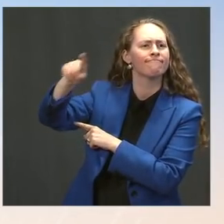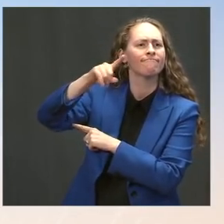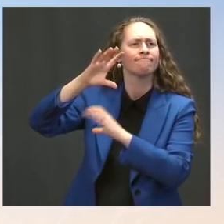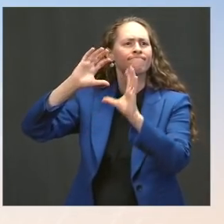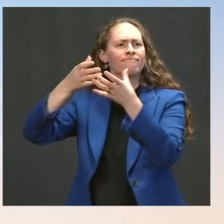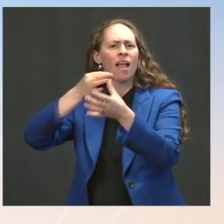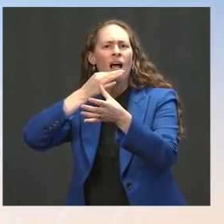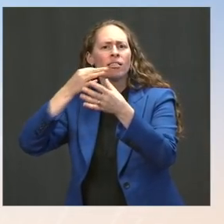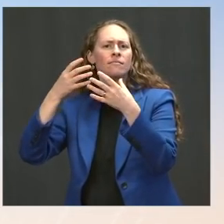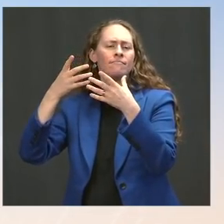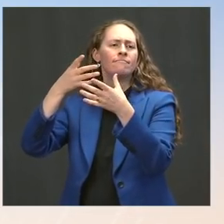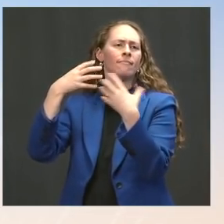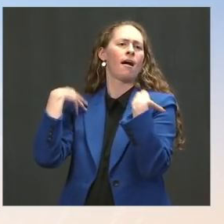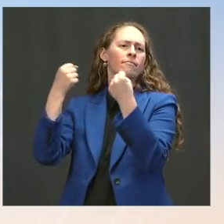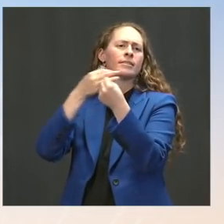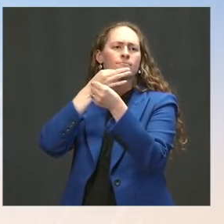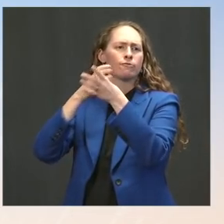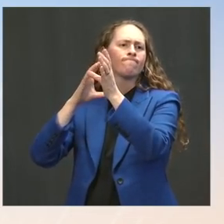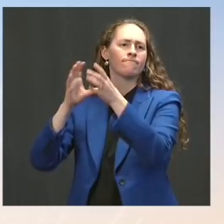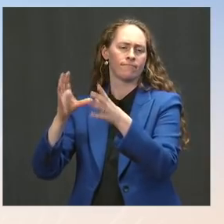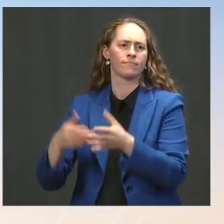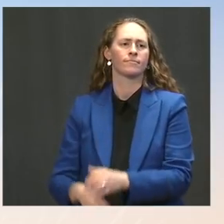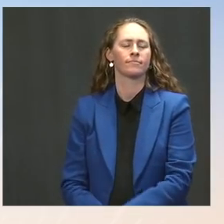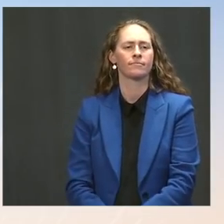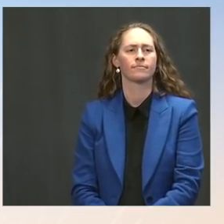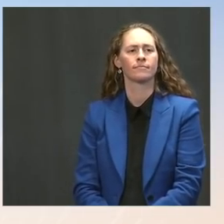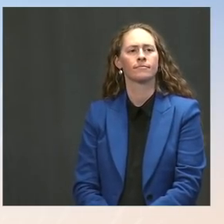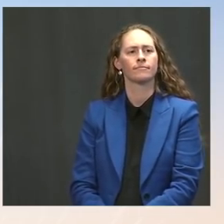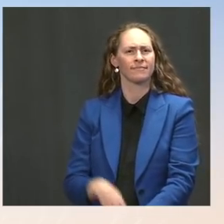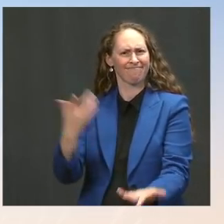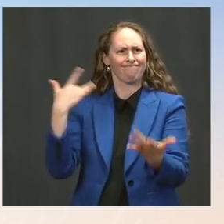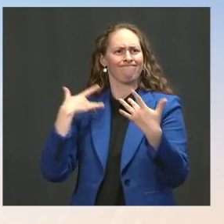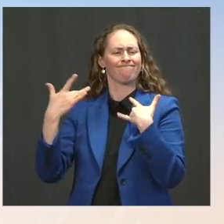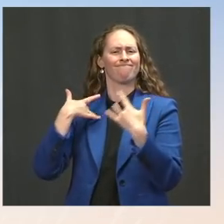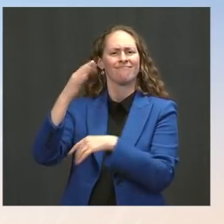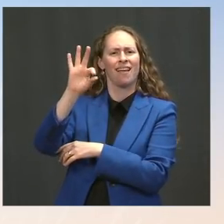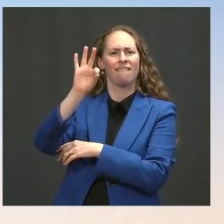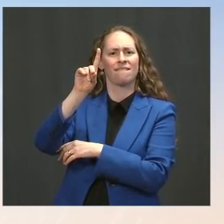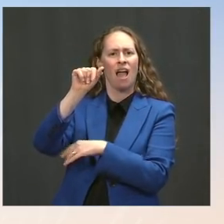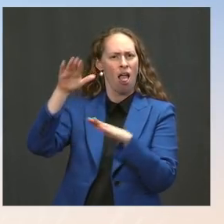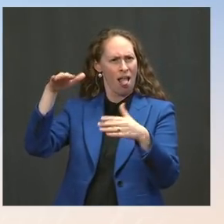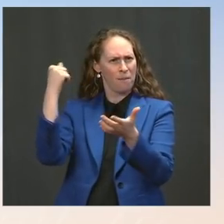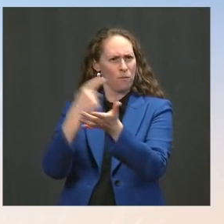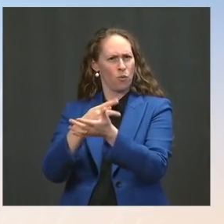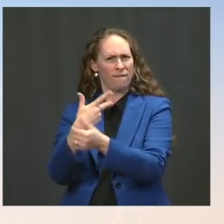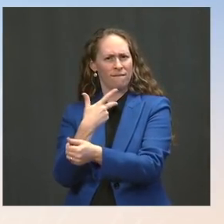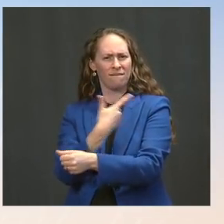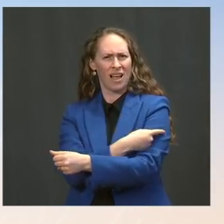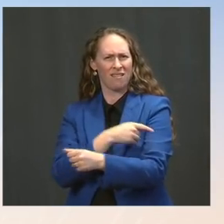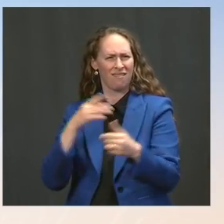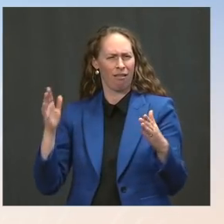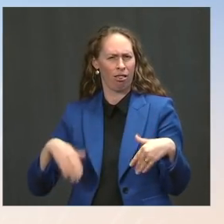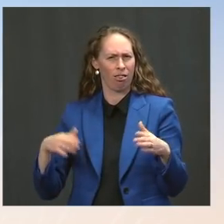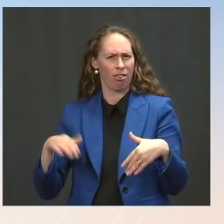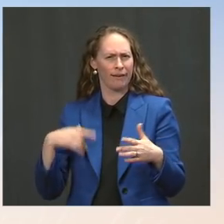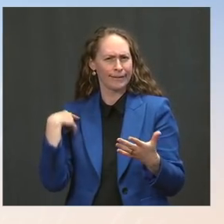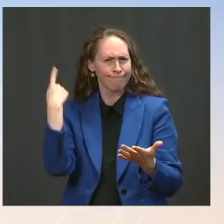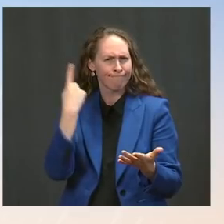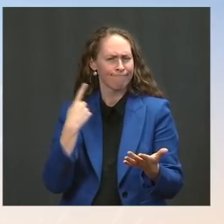having yet to grant full approval to COVID vaccines. Folks are using phrases like "grave mistake," "puzzling as to why they haven't yet."